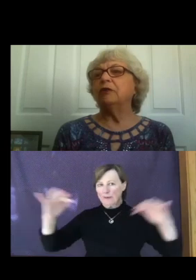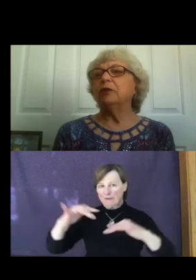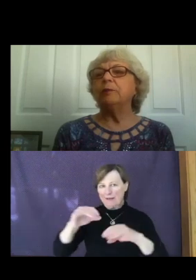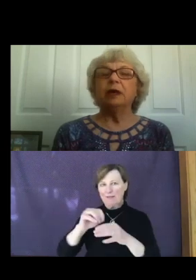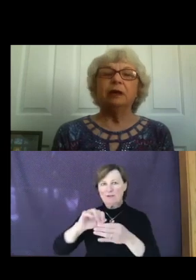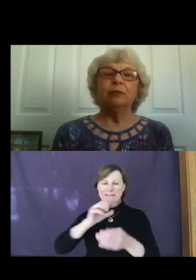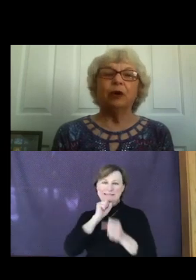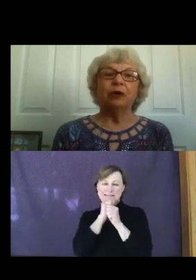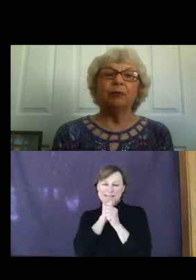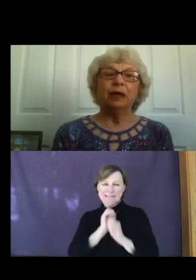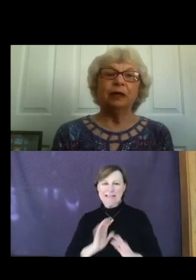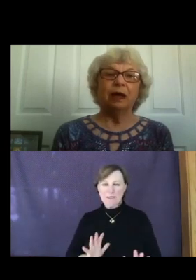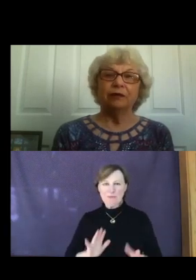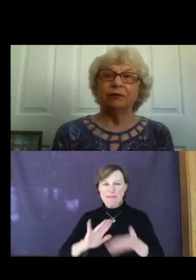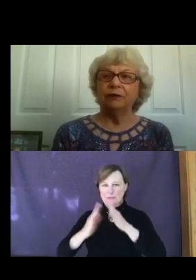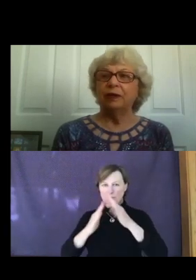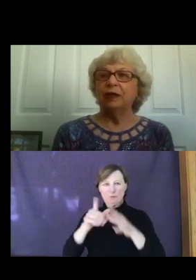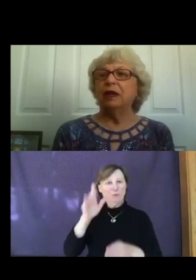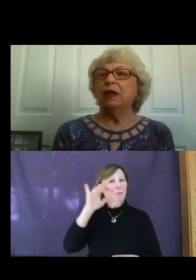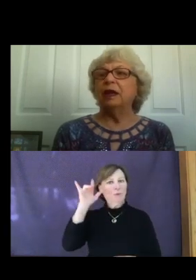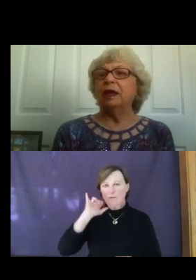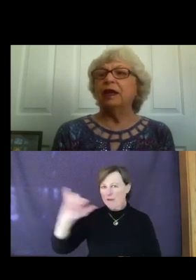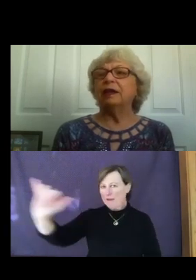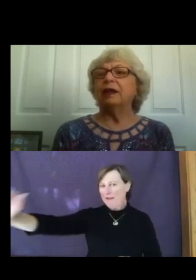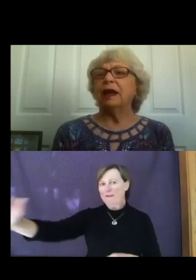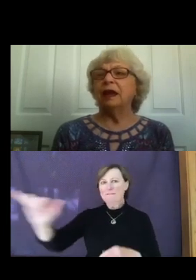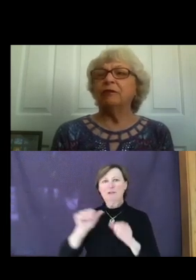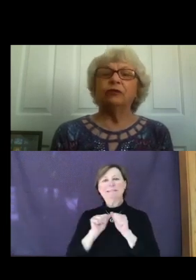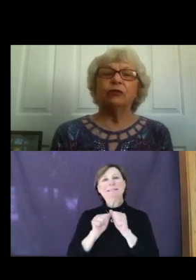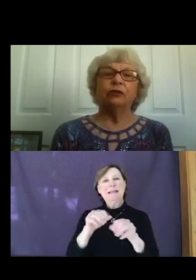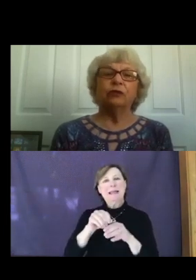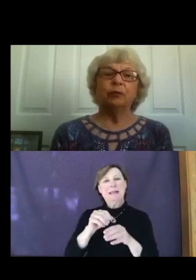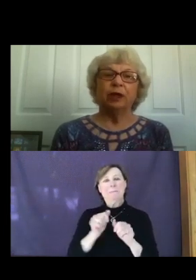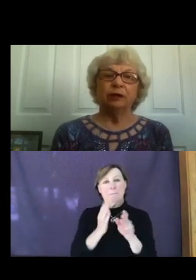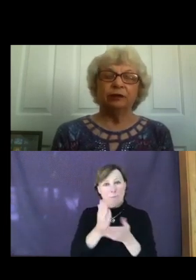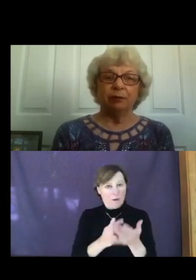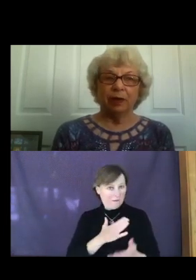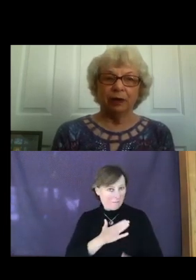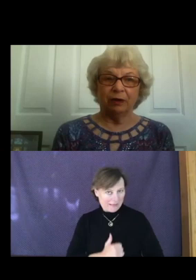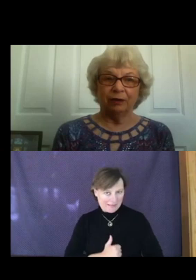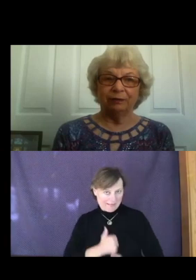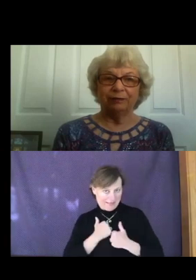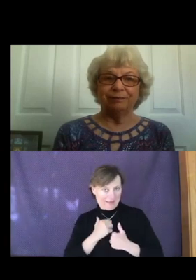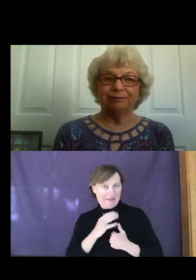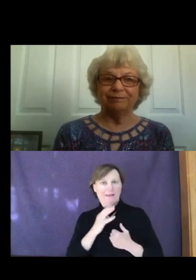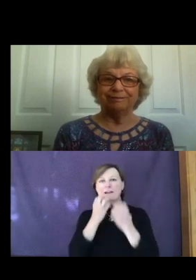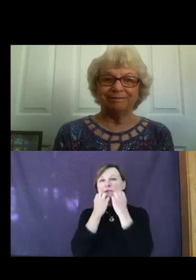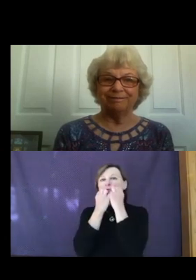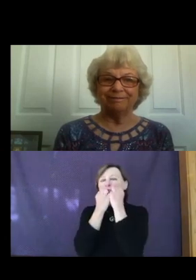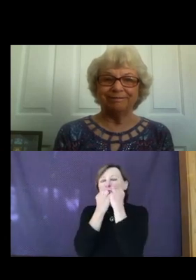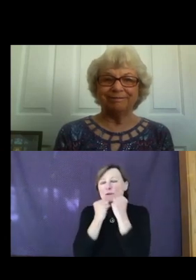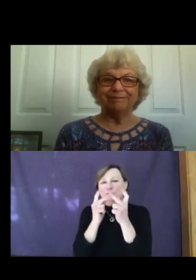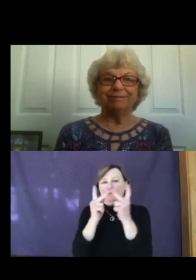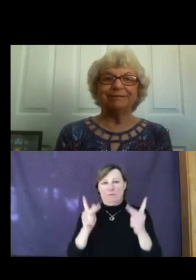remain part of my life and have a treasured place in my heart.